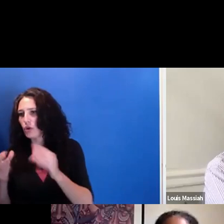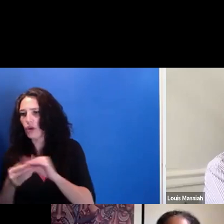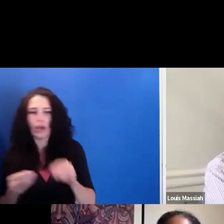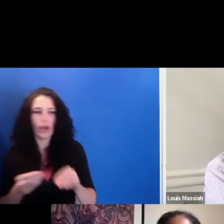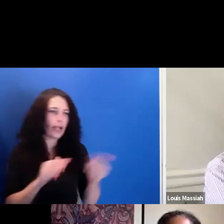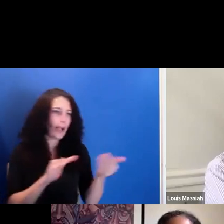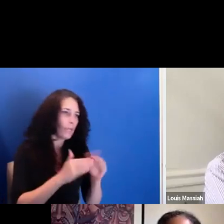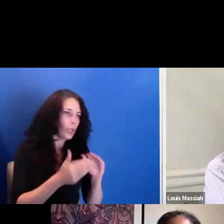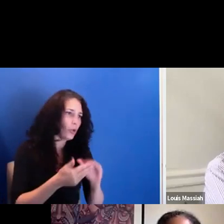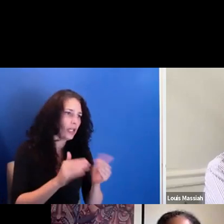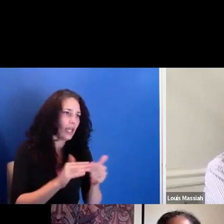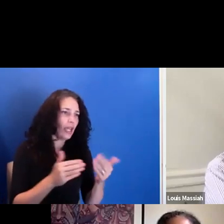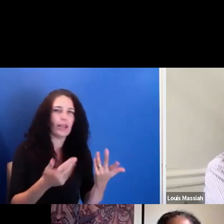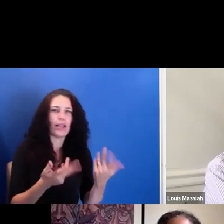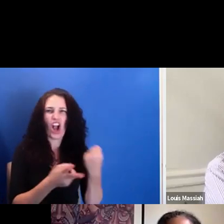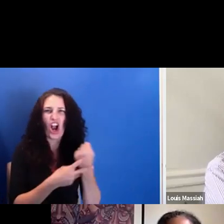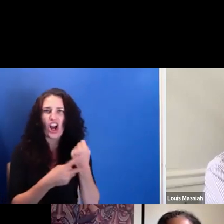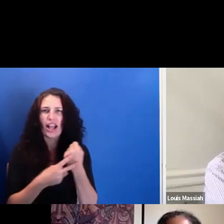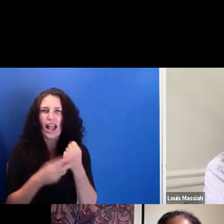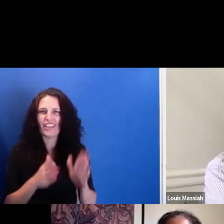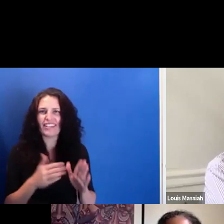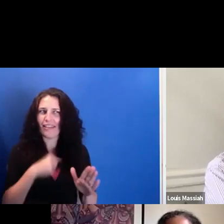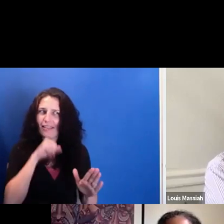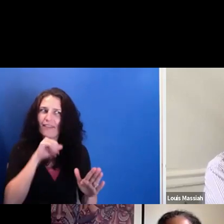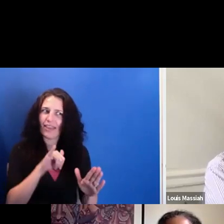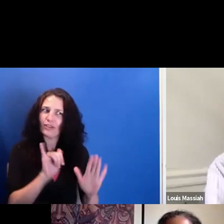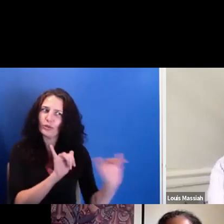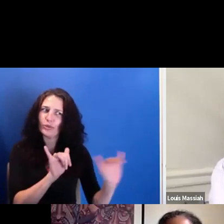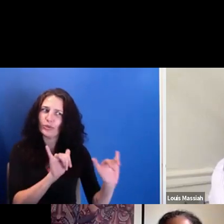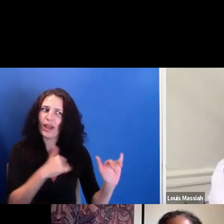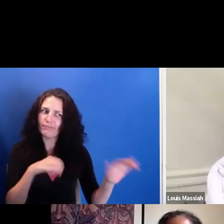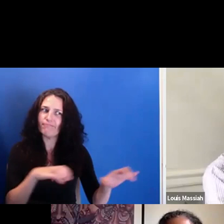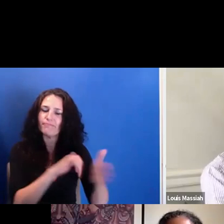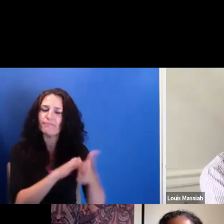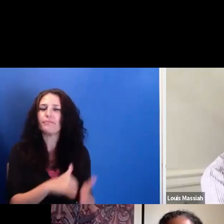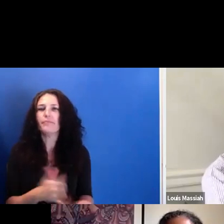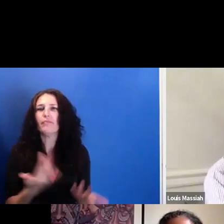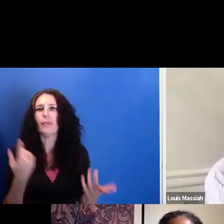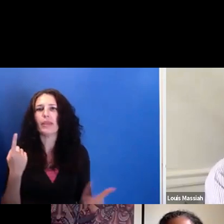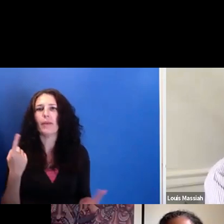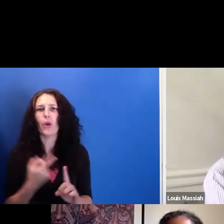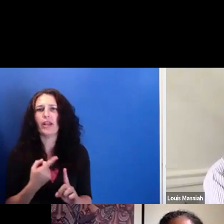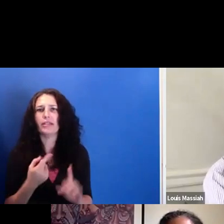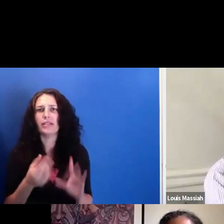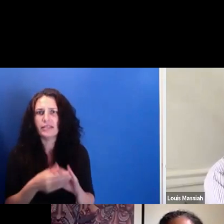I'm an archivist as well-- like, telling stories that actually require way more